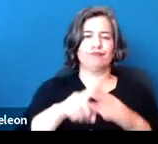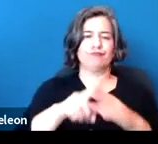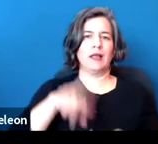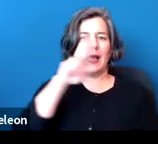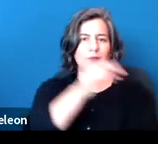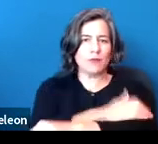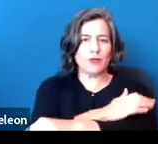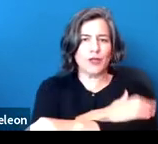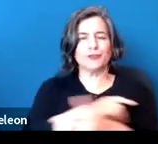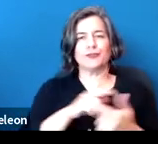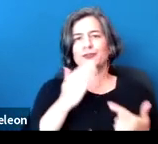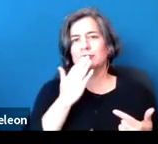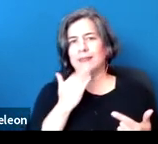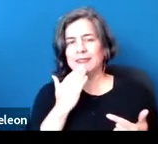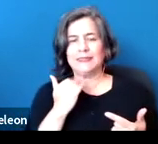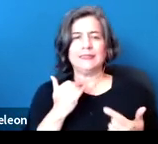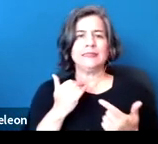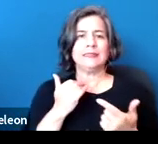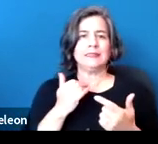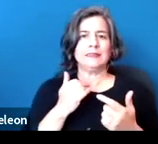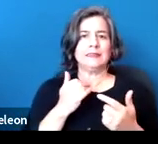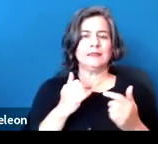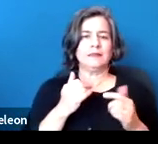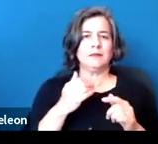diabetes that may accompany higher weight.